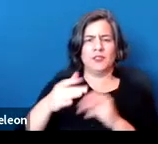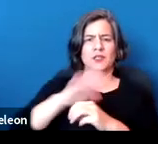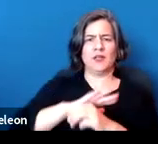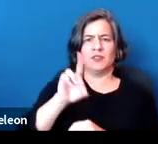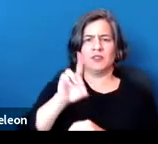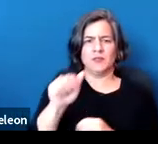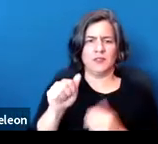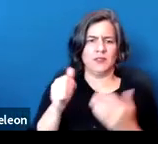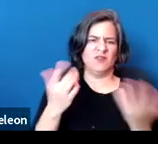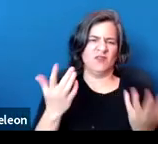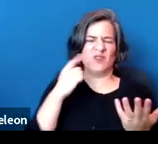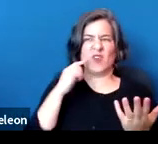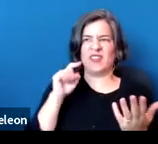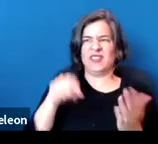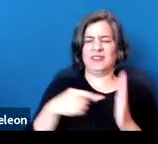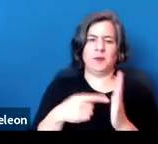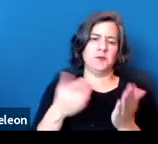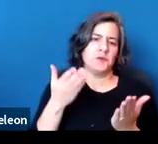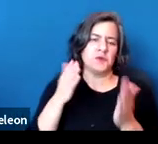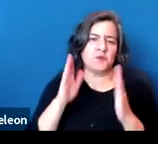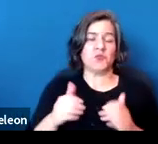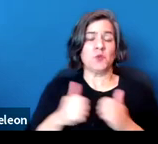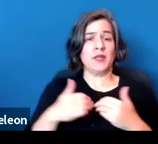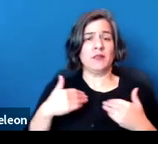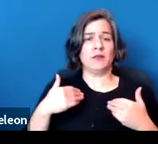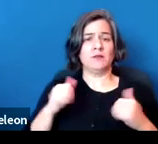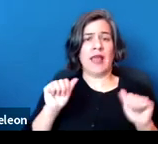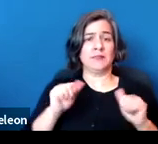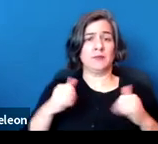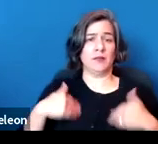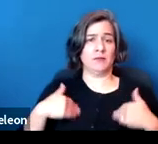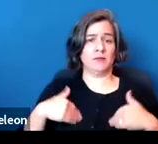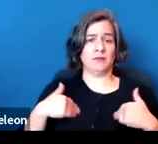we're going to use a person who has asthma, which limits the activity of breathing.